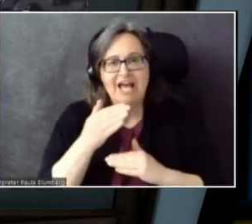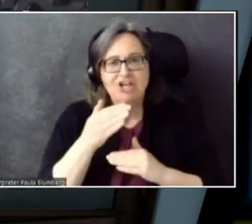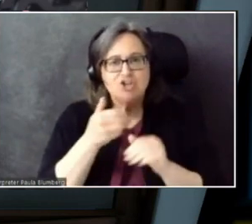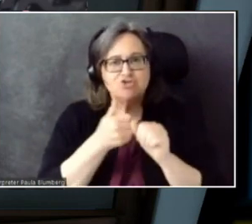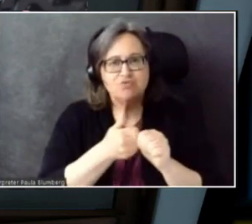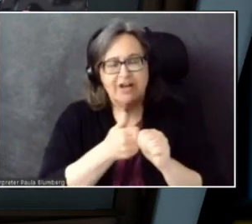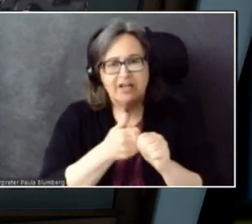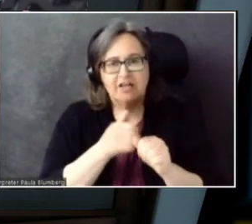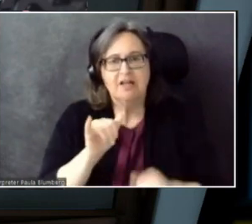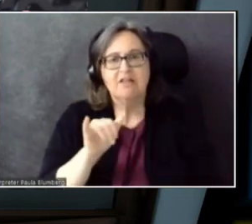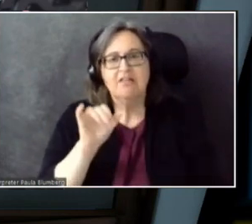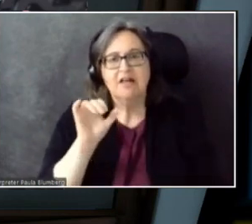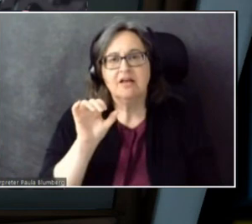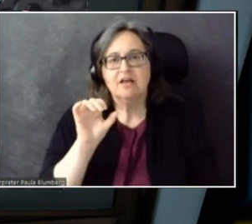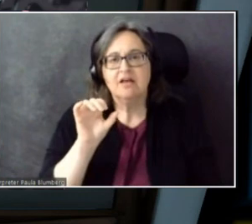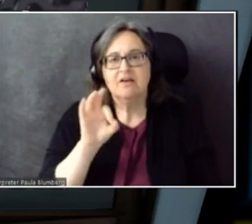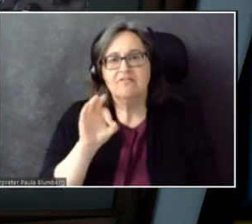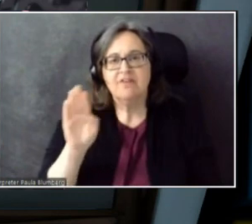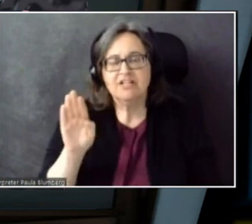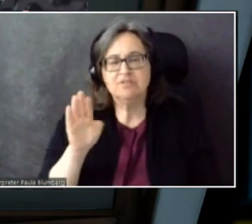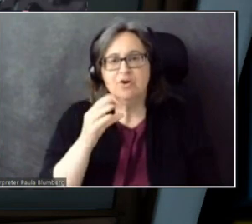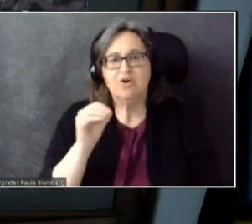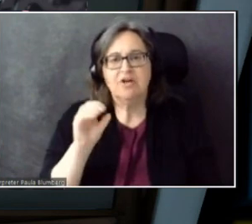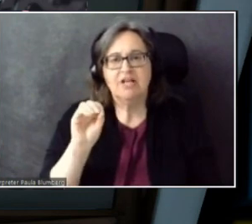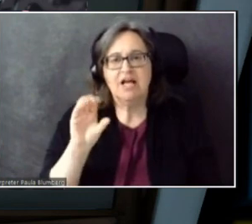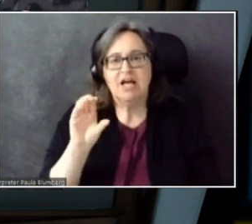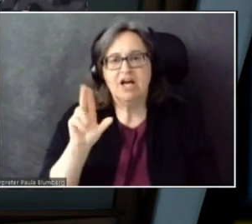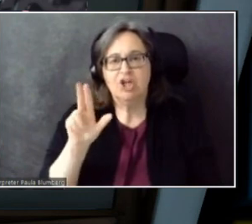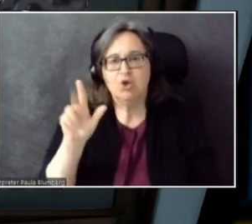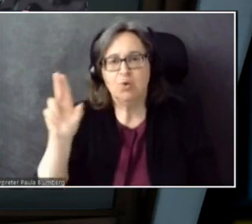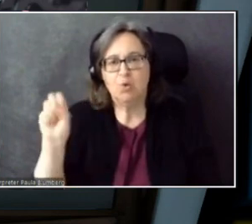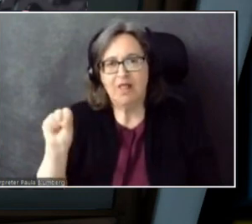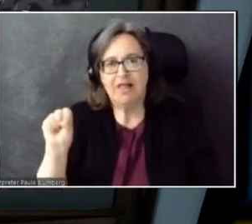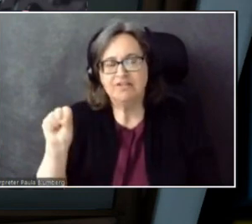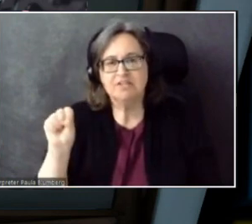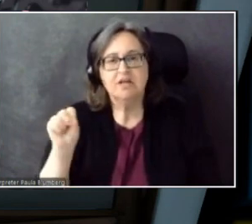Because it would allow Deaf people like myself to converse in our native Sign Language.